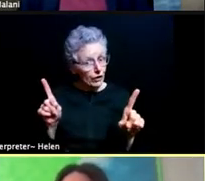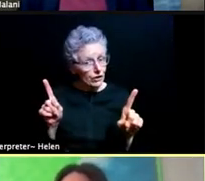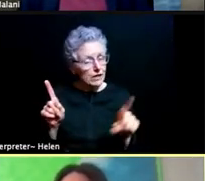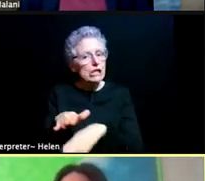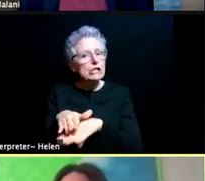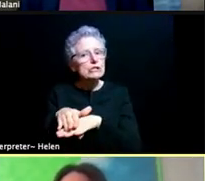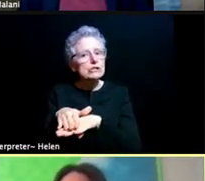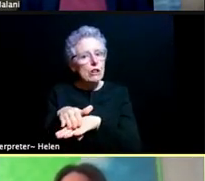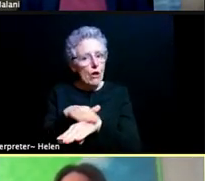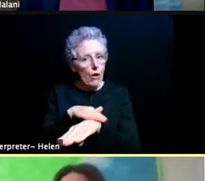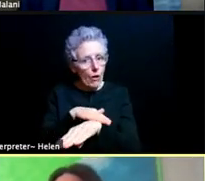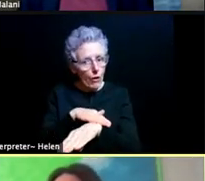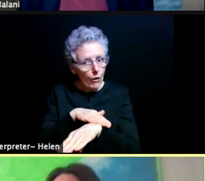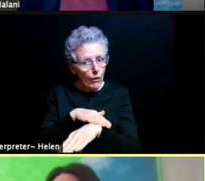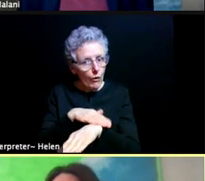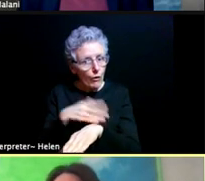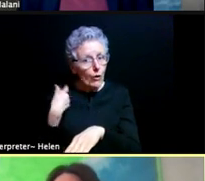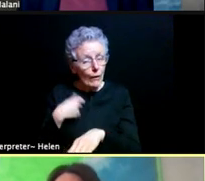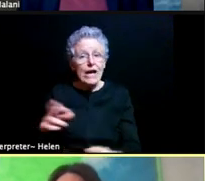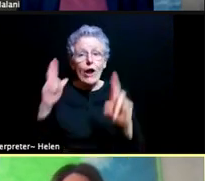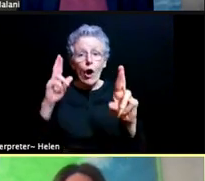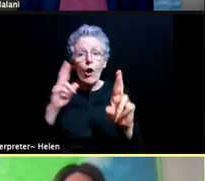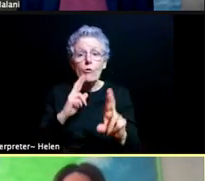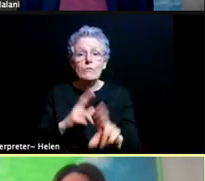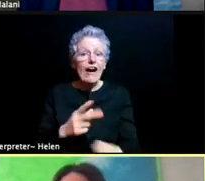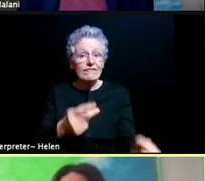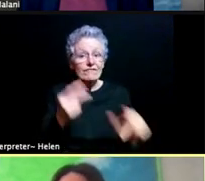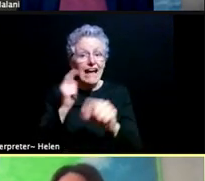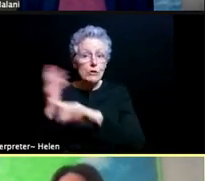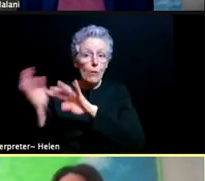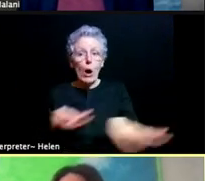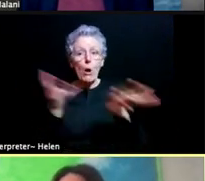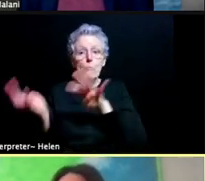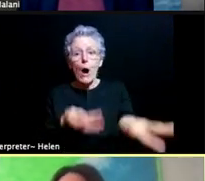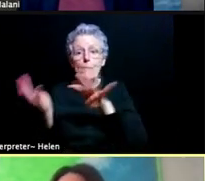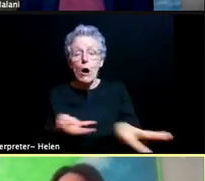than we had really hoped and that we actually built out infrastructure to deliver.